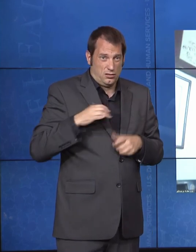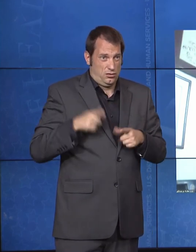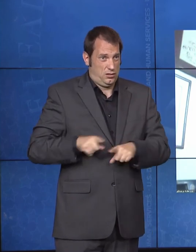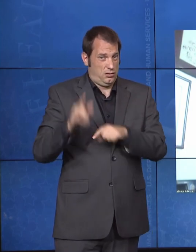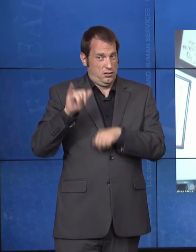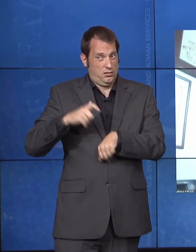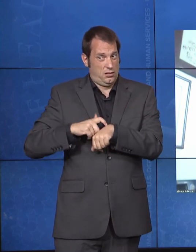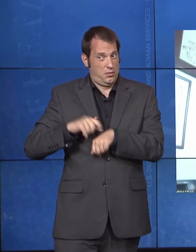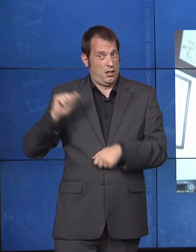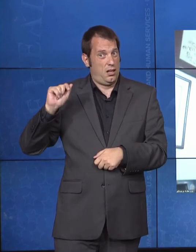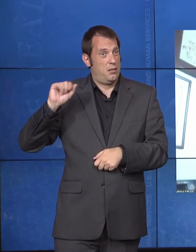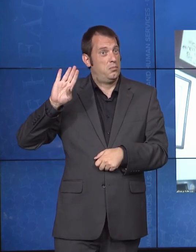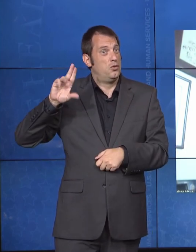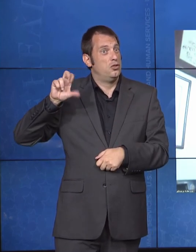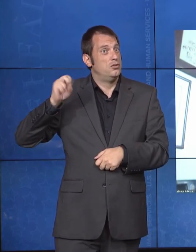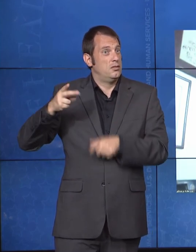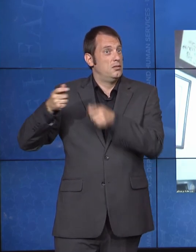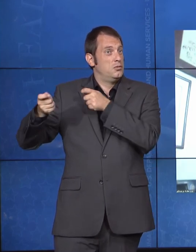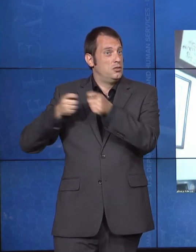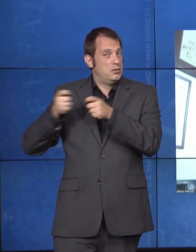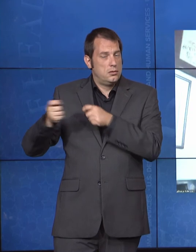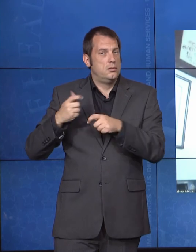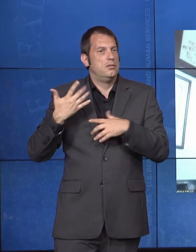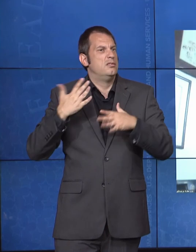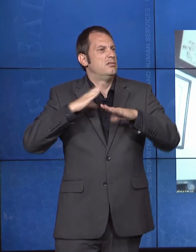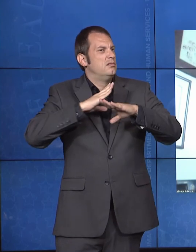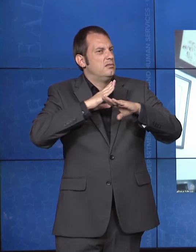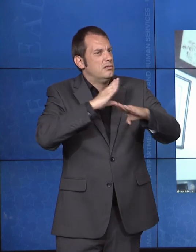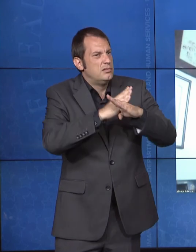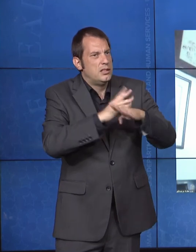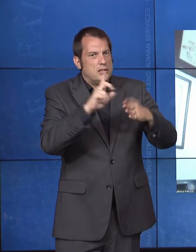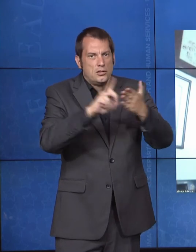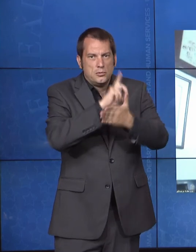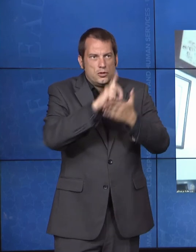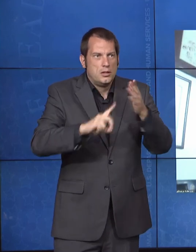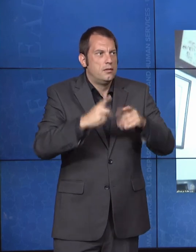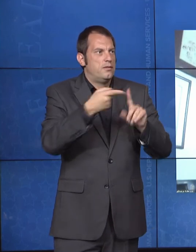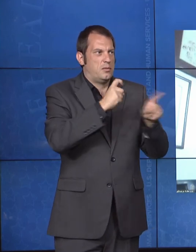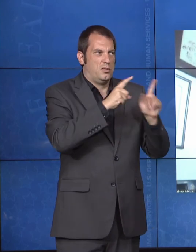by local and state governments, provide standards for privately owned businesses and commercial